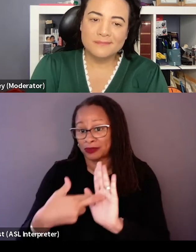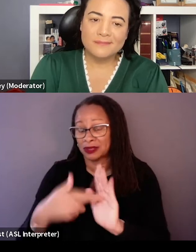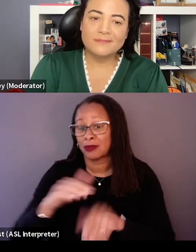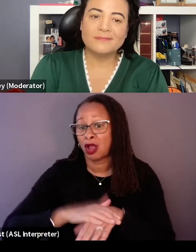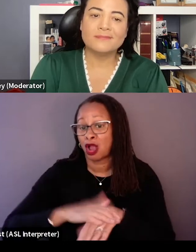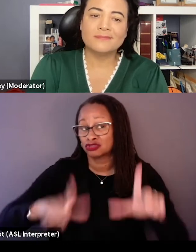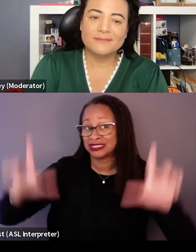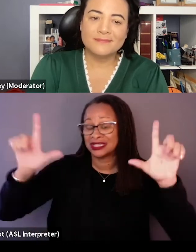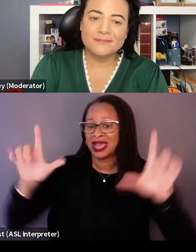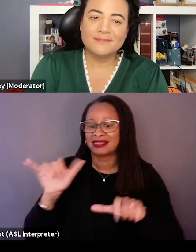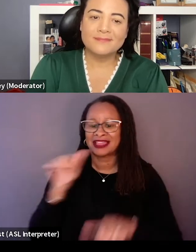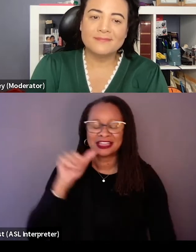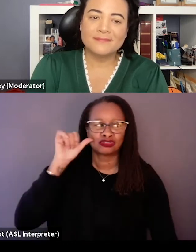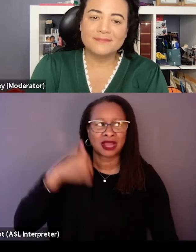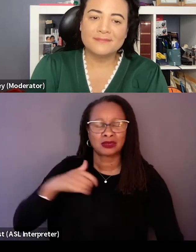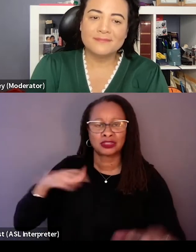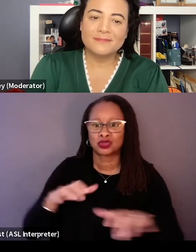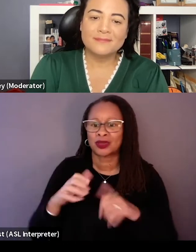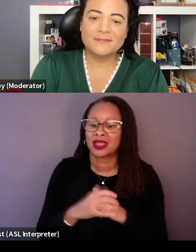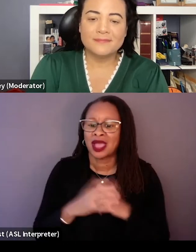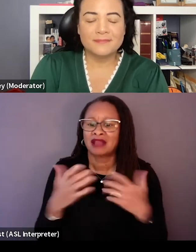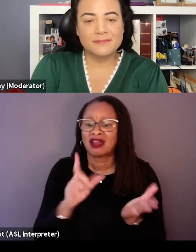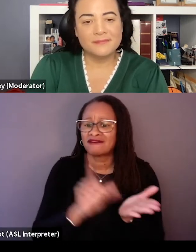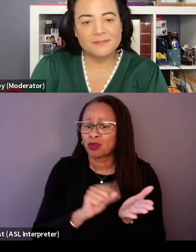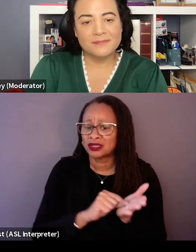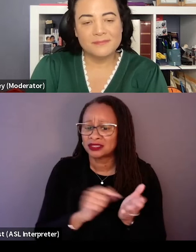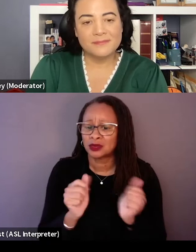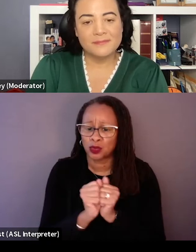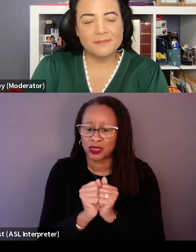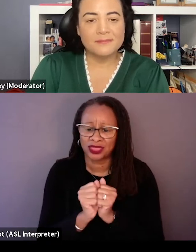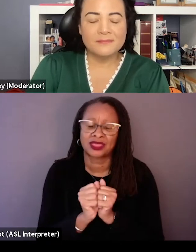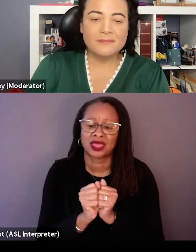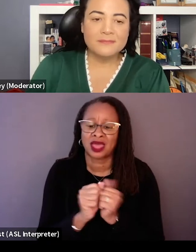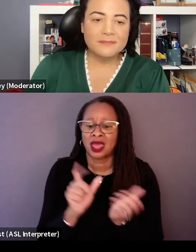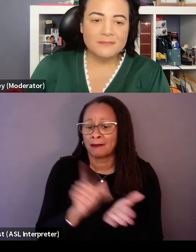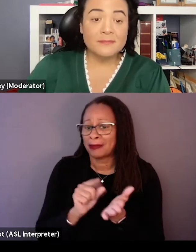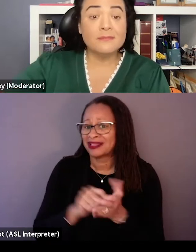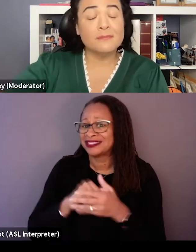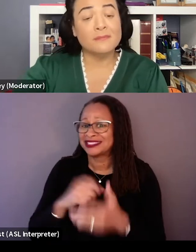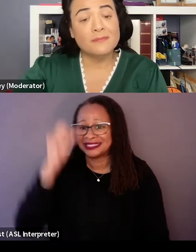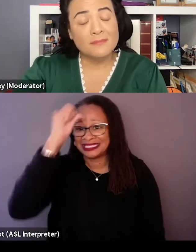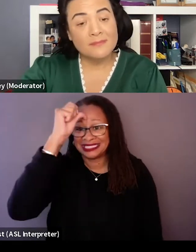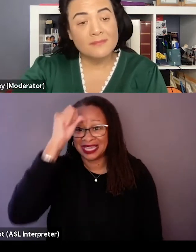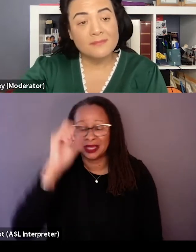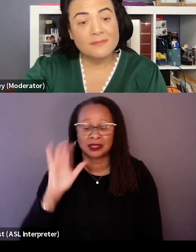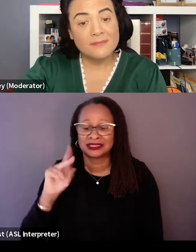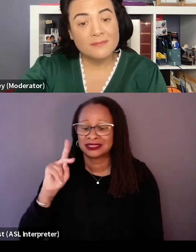Like yesterday I was doing a lot of press with publications in India and I can't tell you how proud